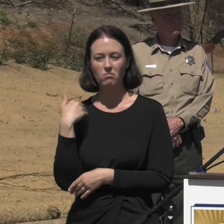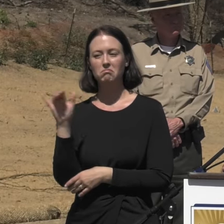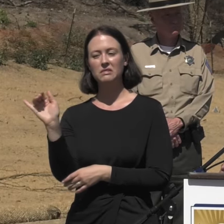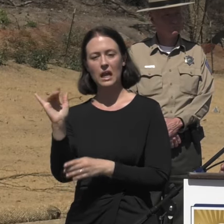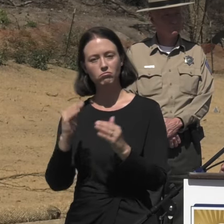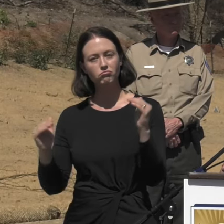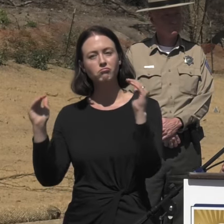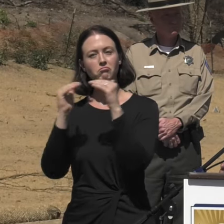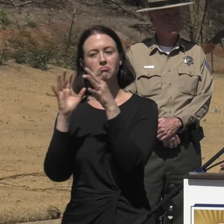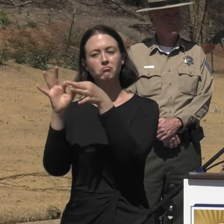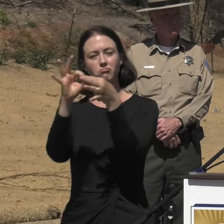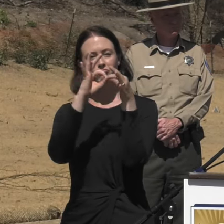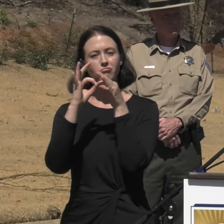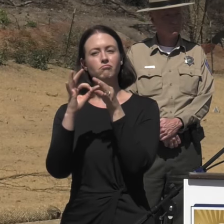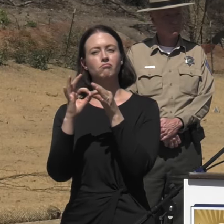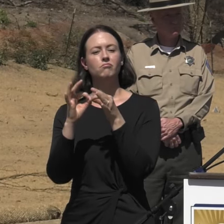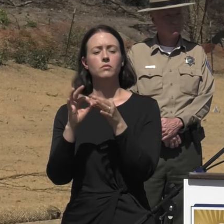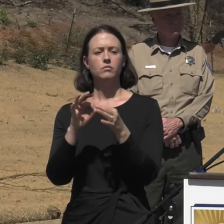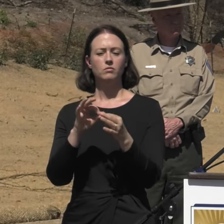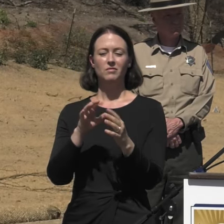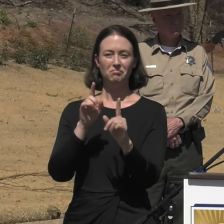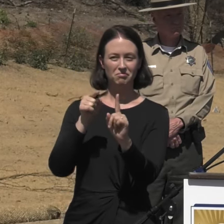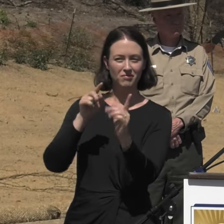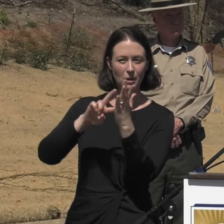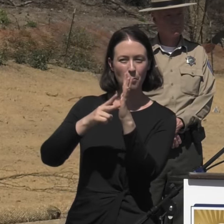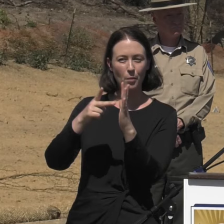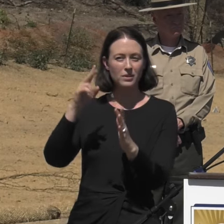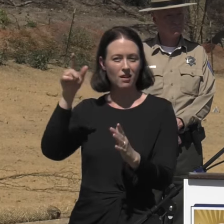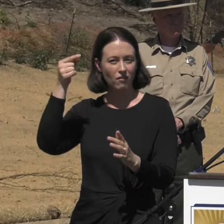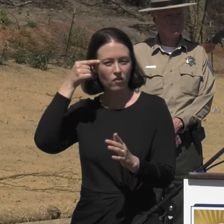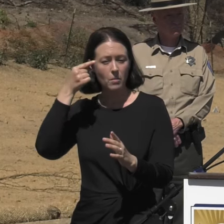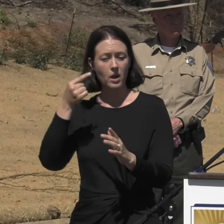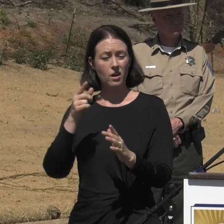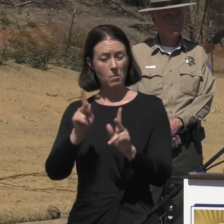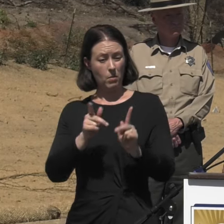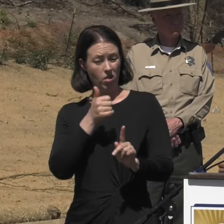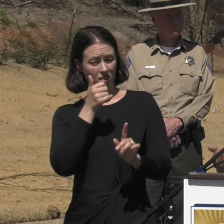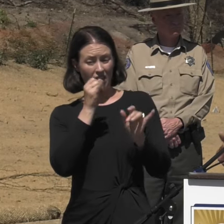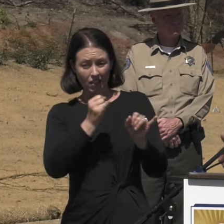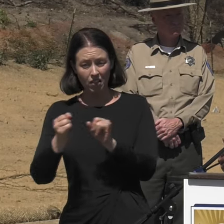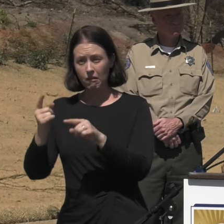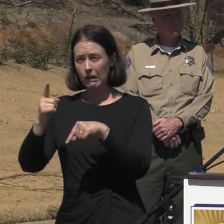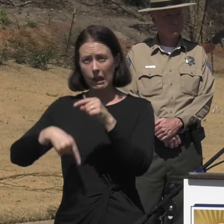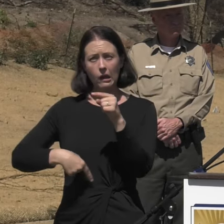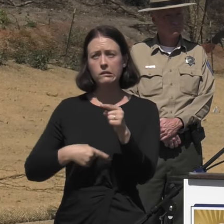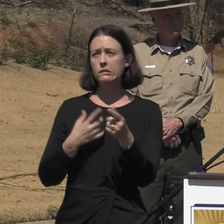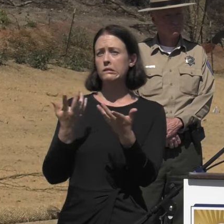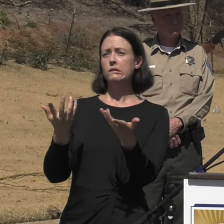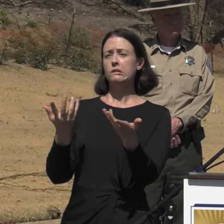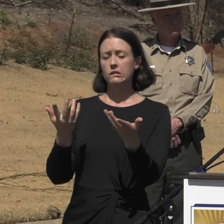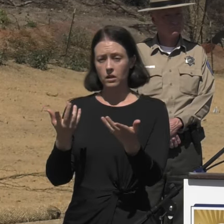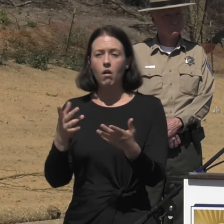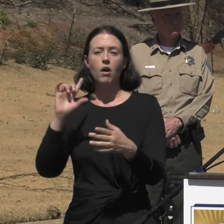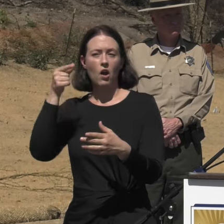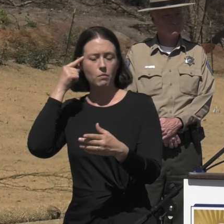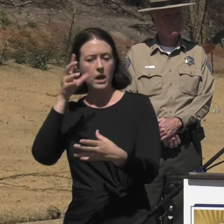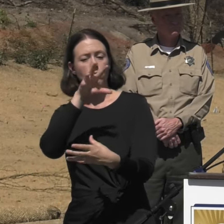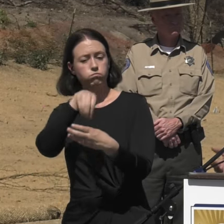which after all is what the purpose of government is, to help people do what they can't do themselves. And in fact, what we've done is done a great job,